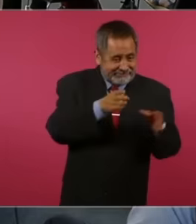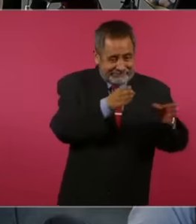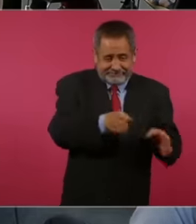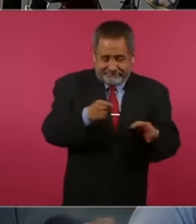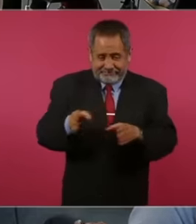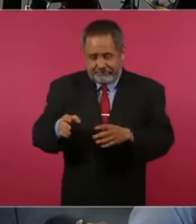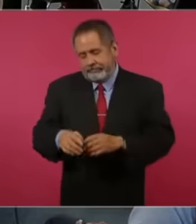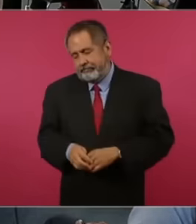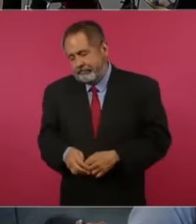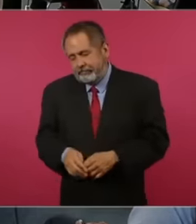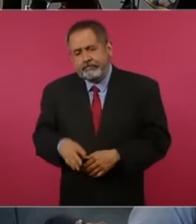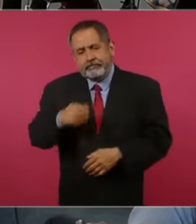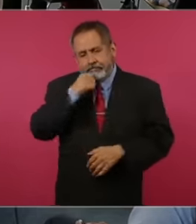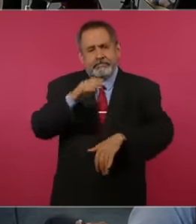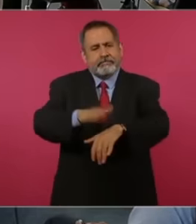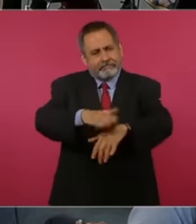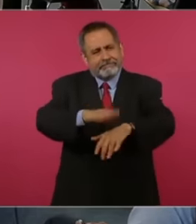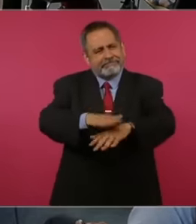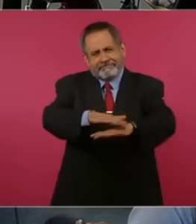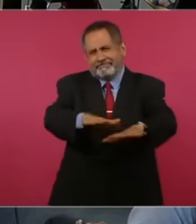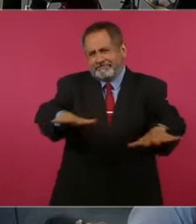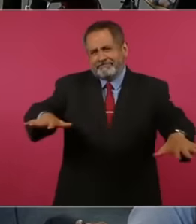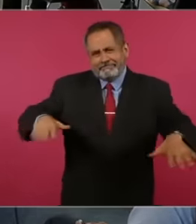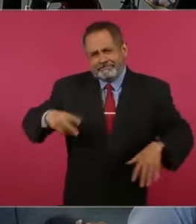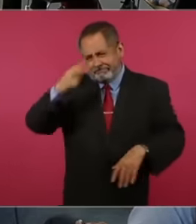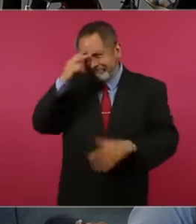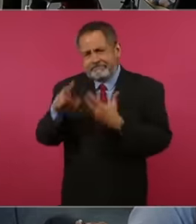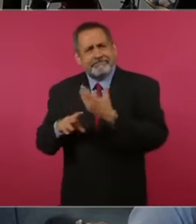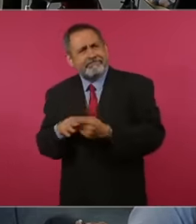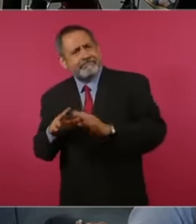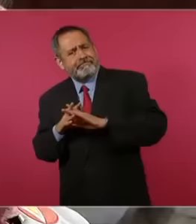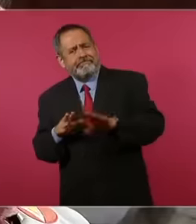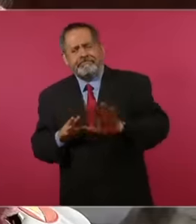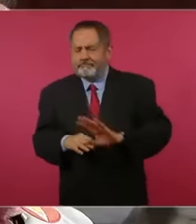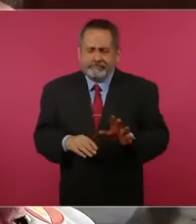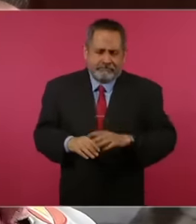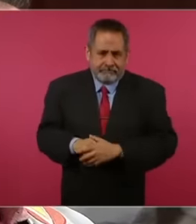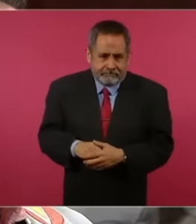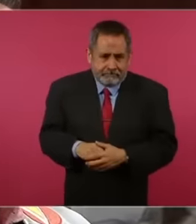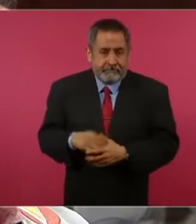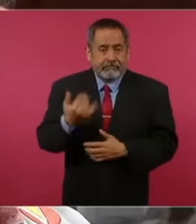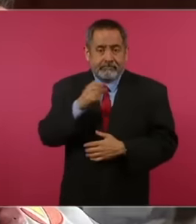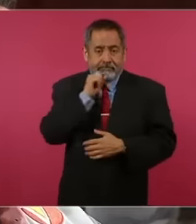warn our countrymen because after all This also has to go through the process of going